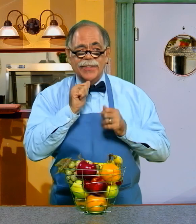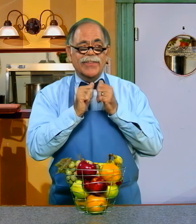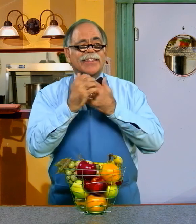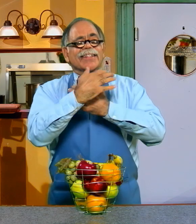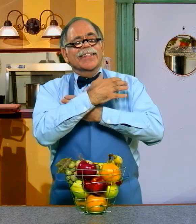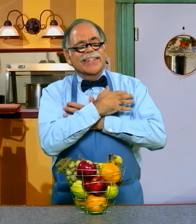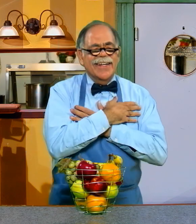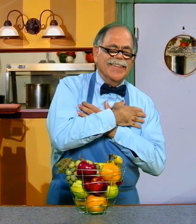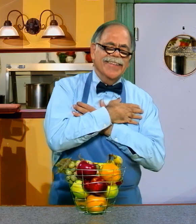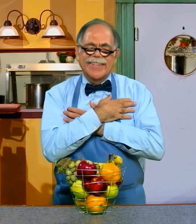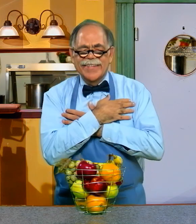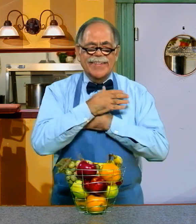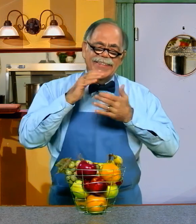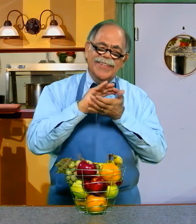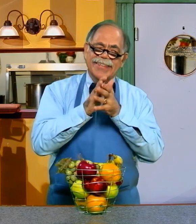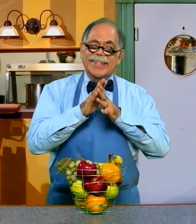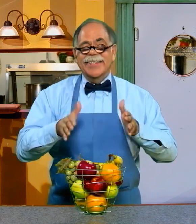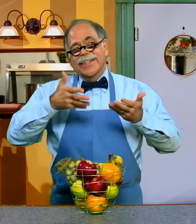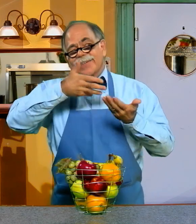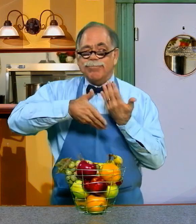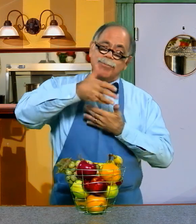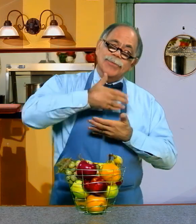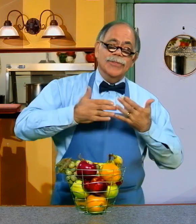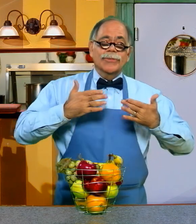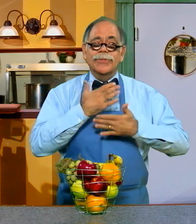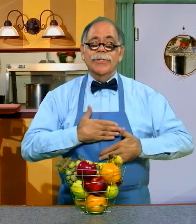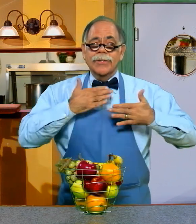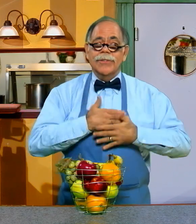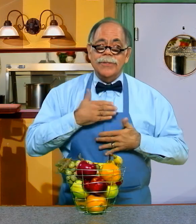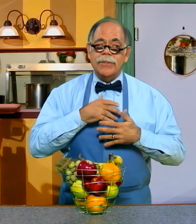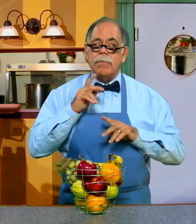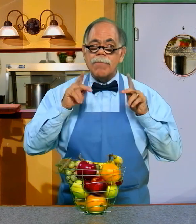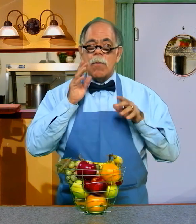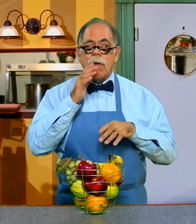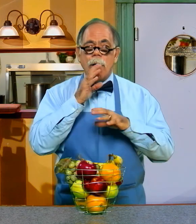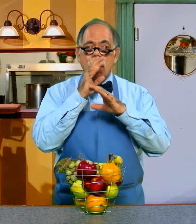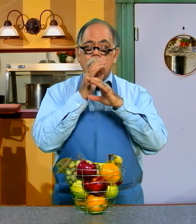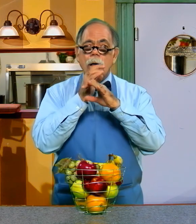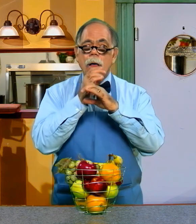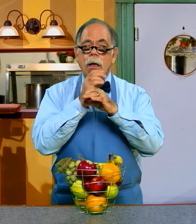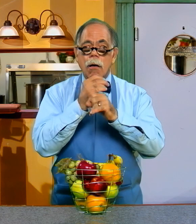AND I LEARNED HIS LOVE, JOY, AND PEACE." PEOPLE WILL BE ATTRACTED TO THE FRUIT